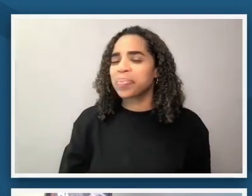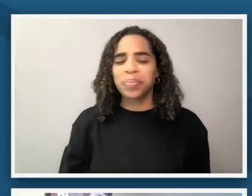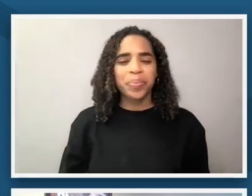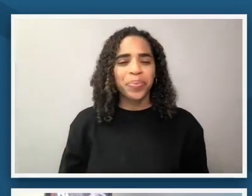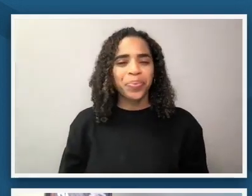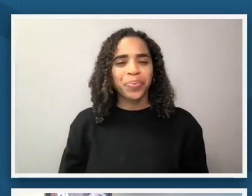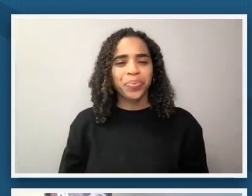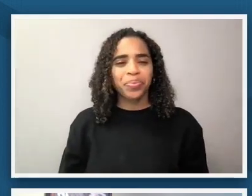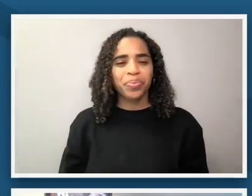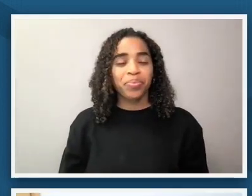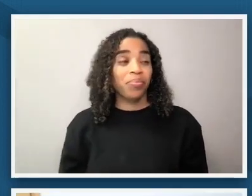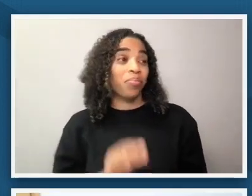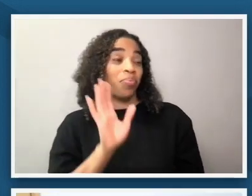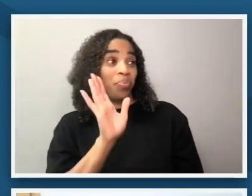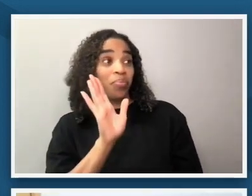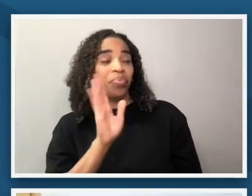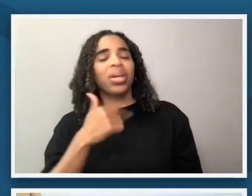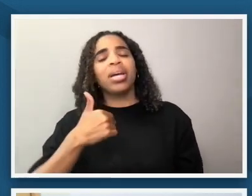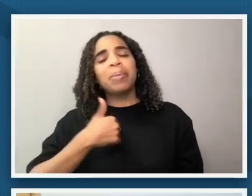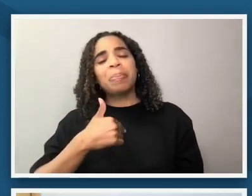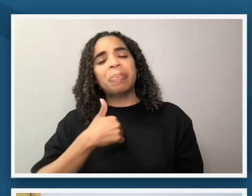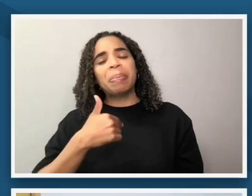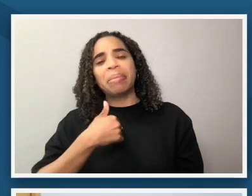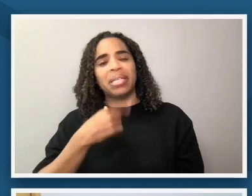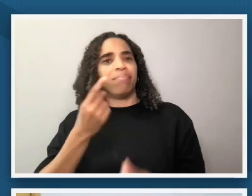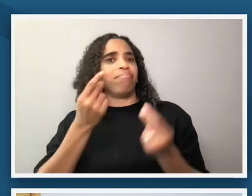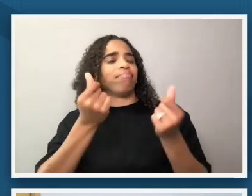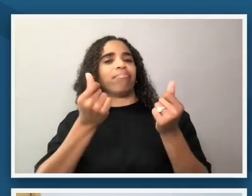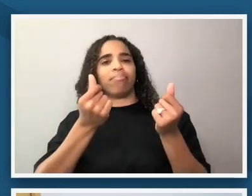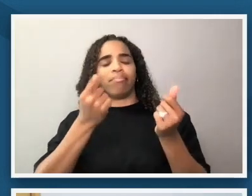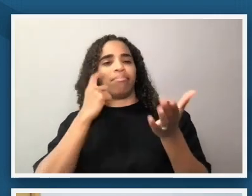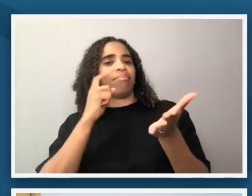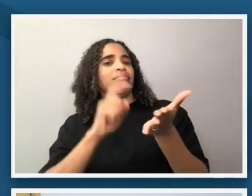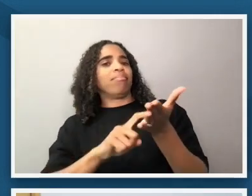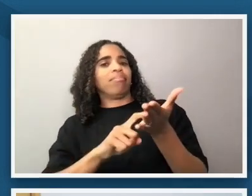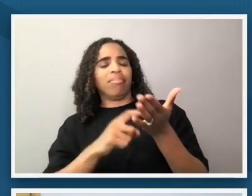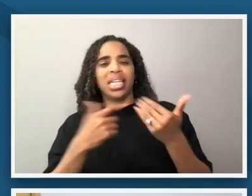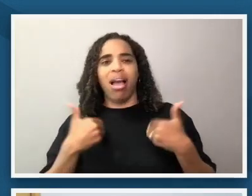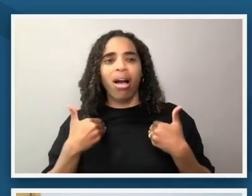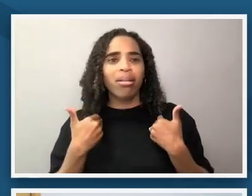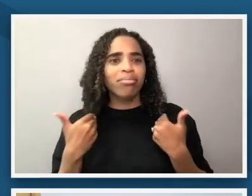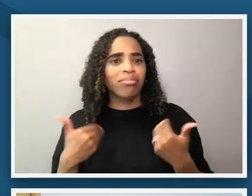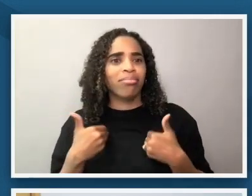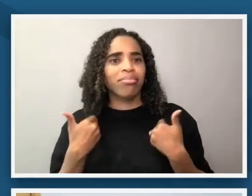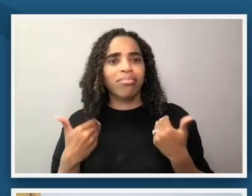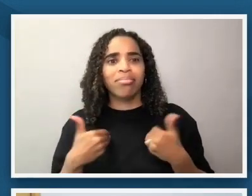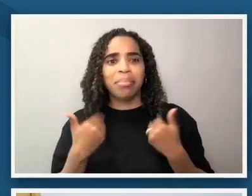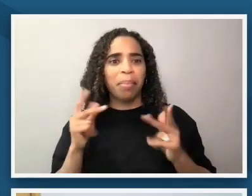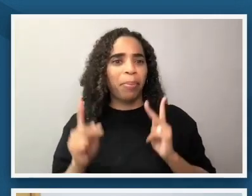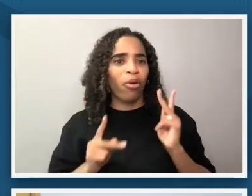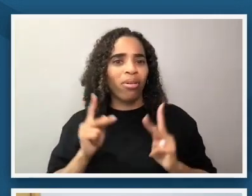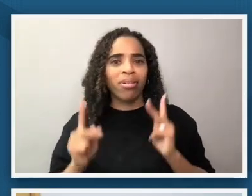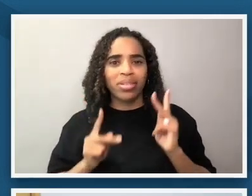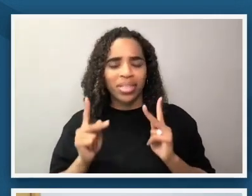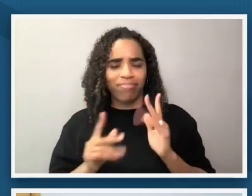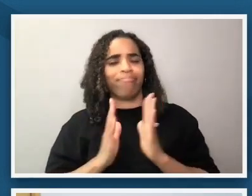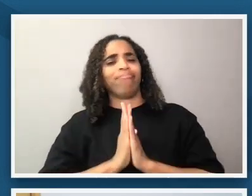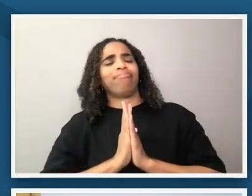initially i think they're very young people